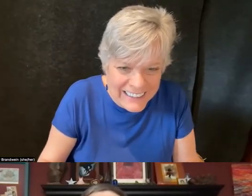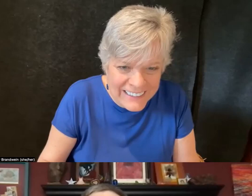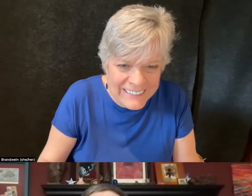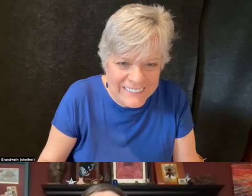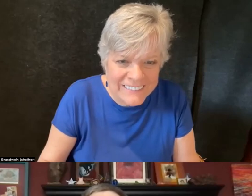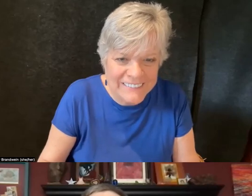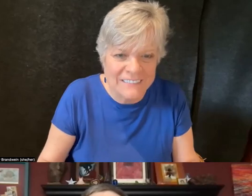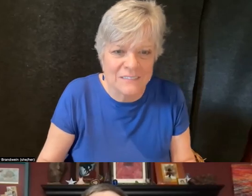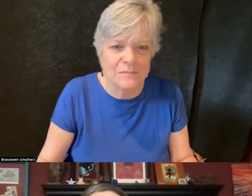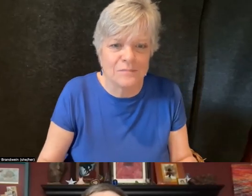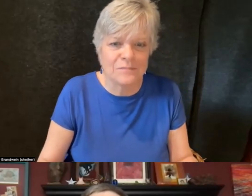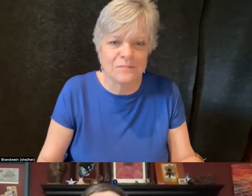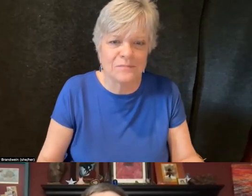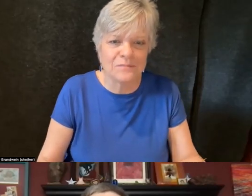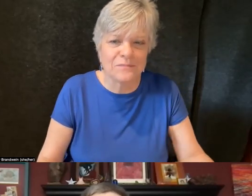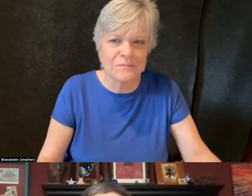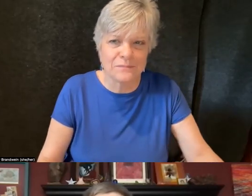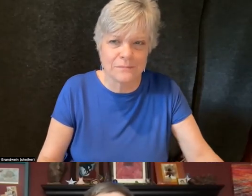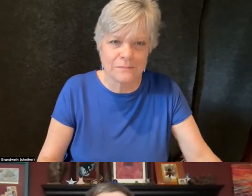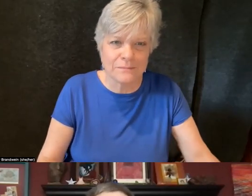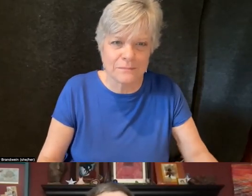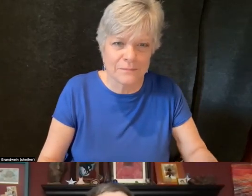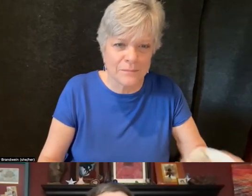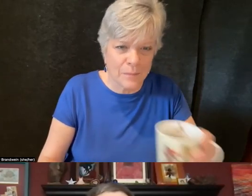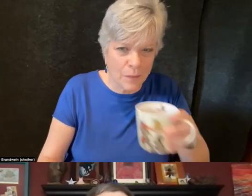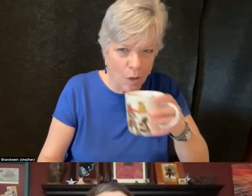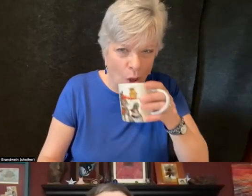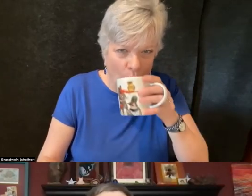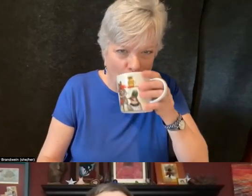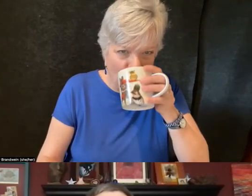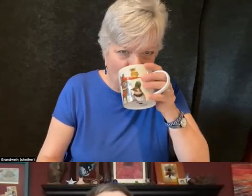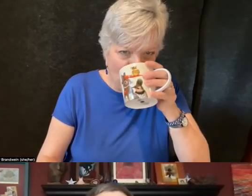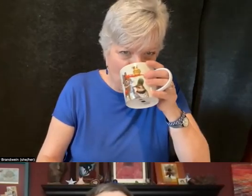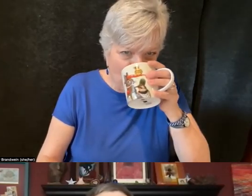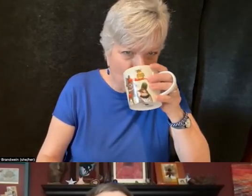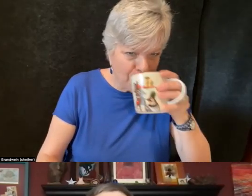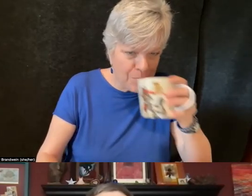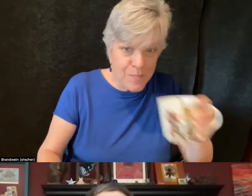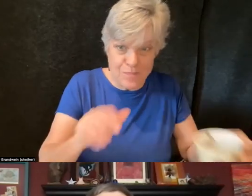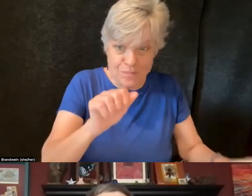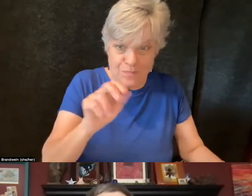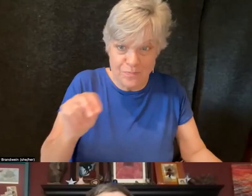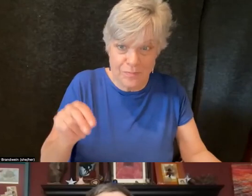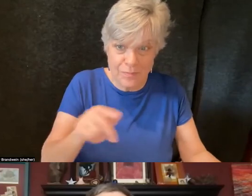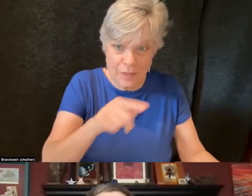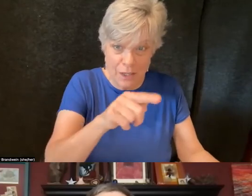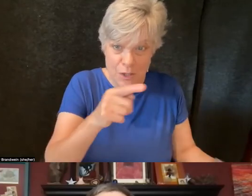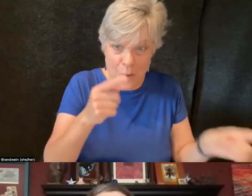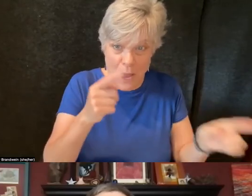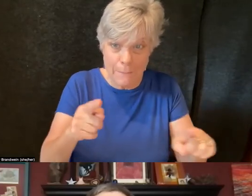It's an interesting name. Ann, do you happen to have the spelling on you, or I can...